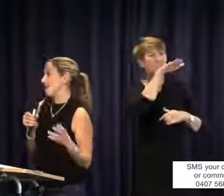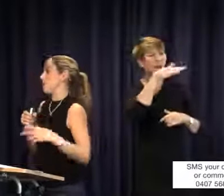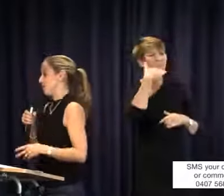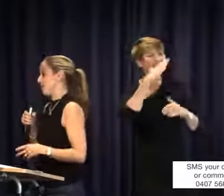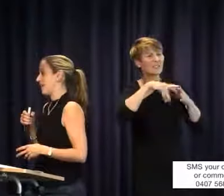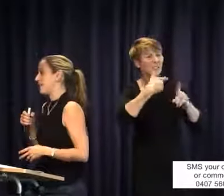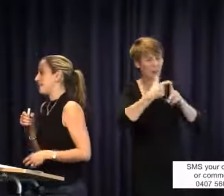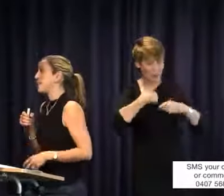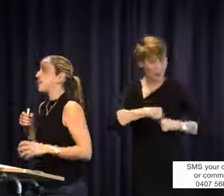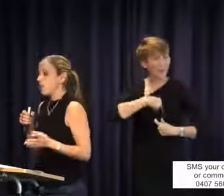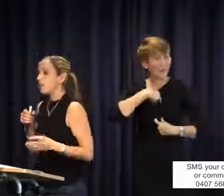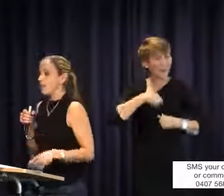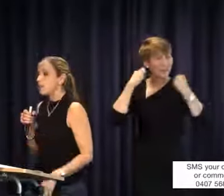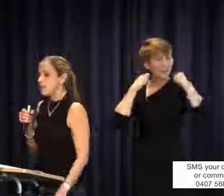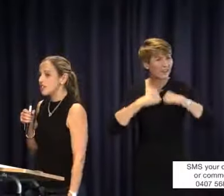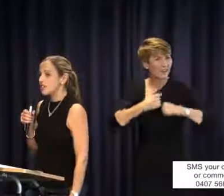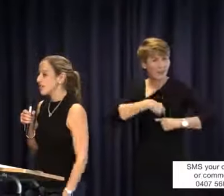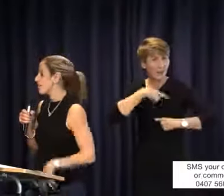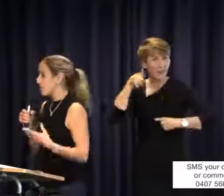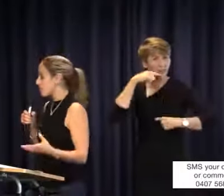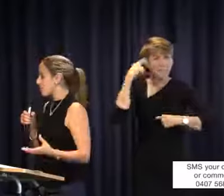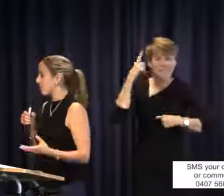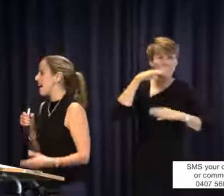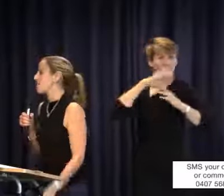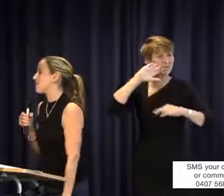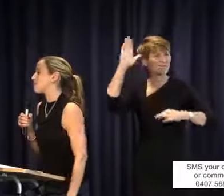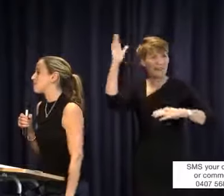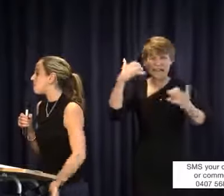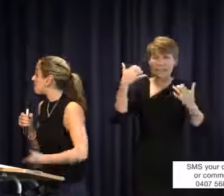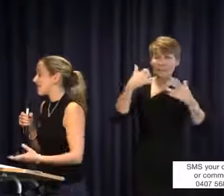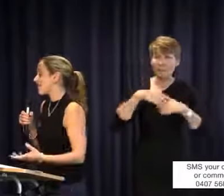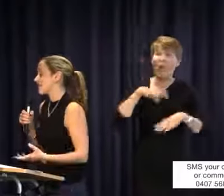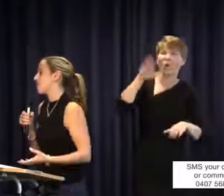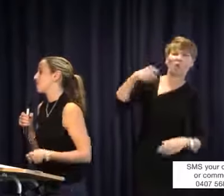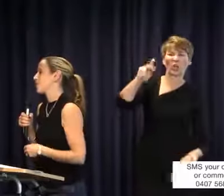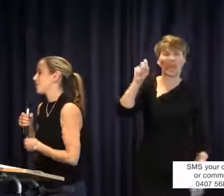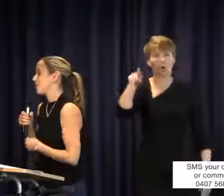it? Can that be fixed? `Oh we think it's okay.' Nothing really happens. What's the next step?